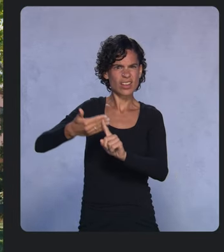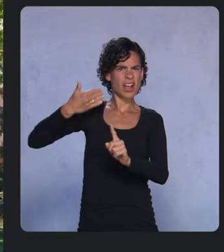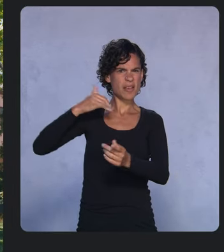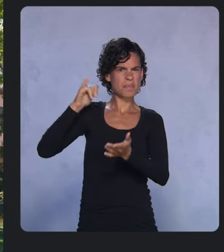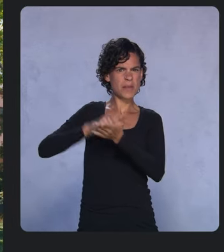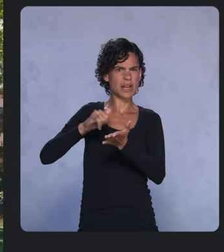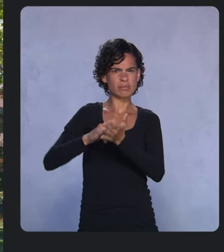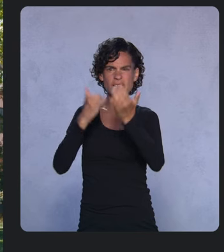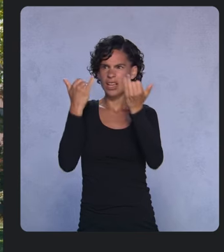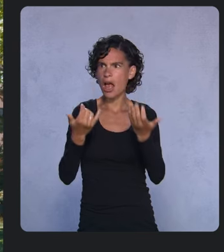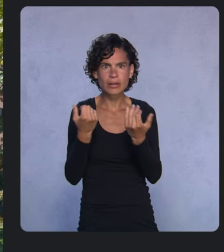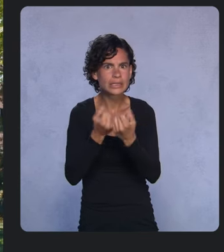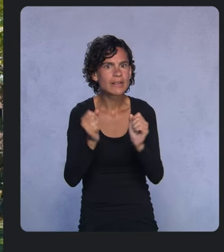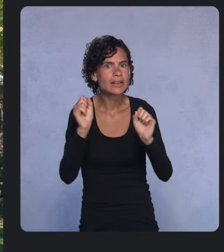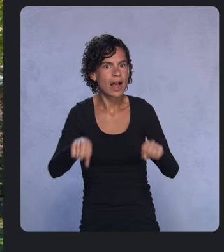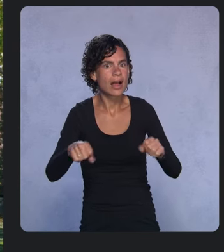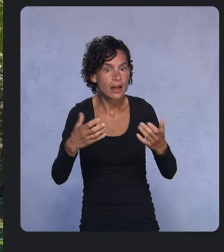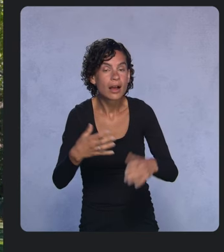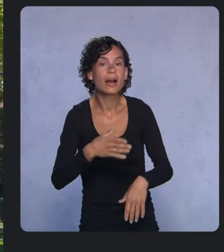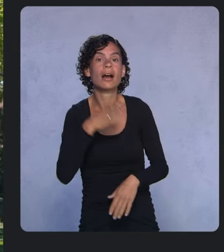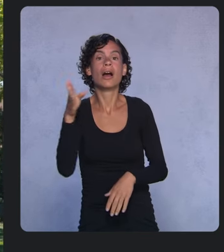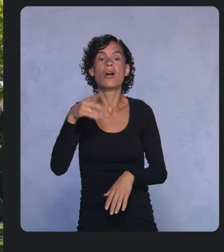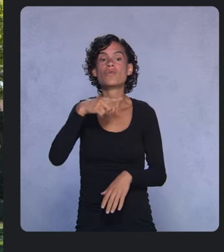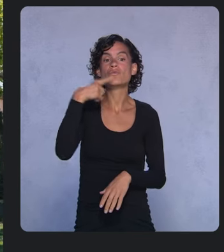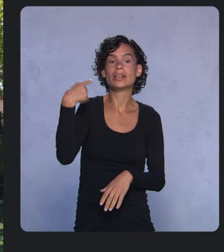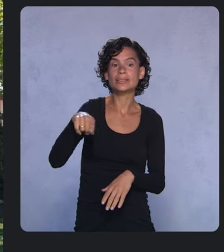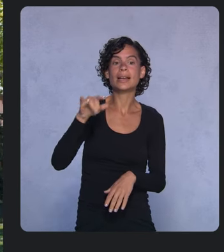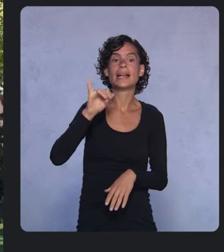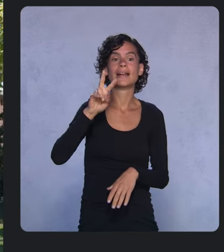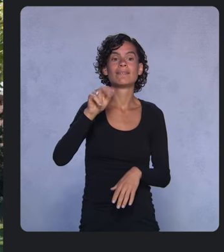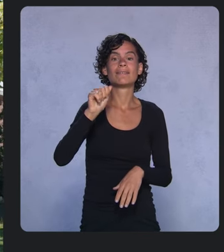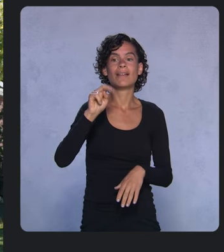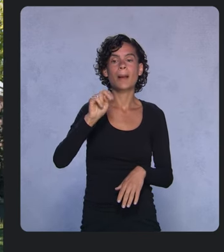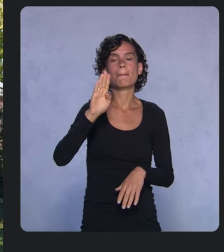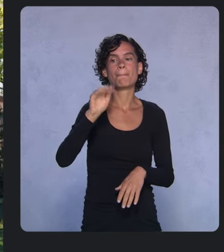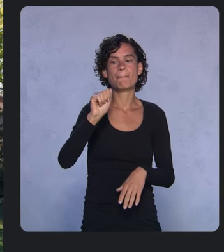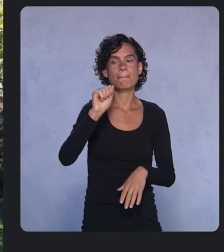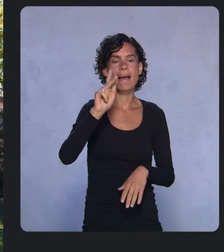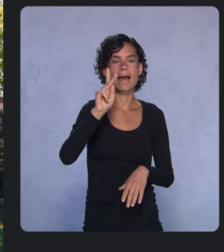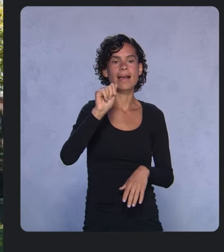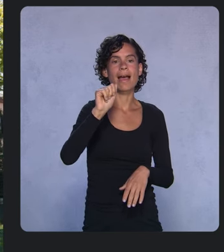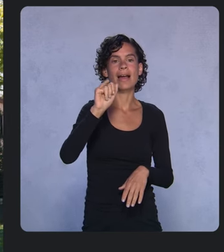In Russia, there’s Ivan Bakaidov, a 21 year old self-taught programmer with cerebral palsy